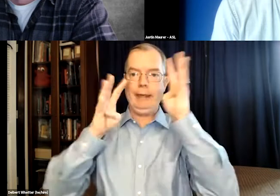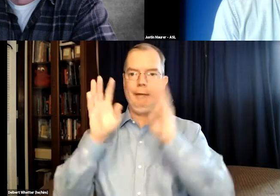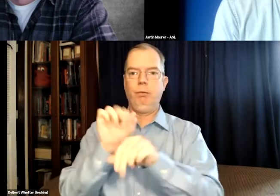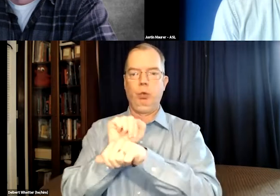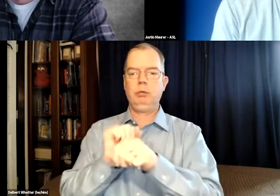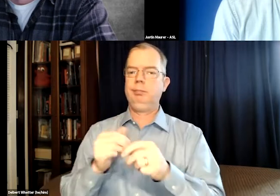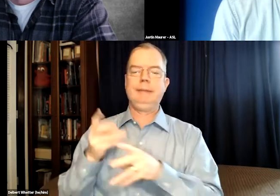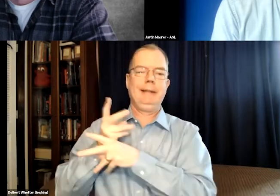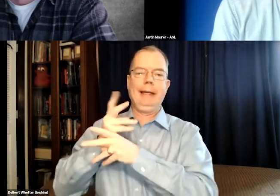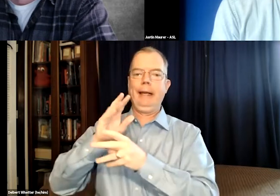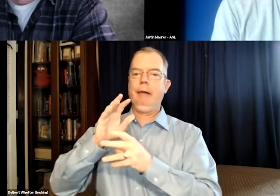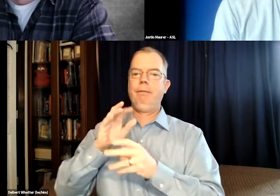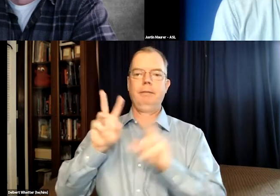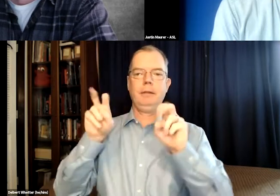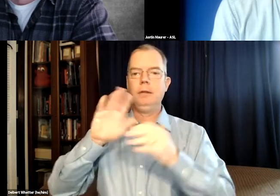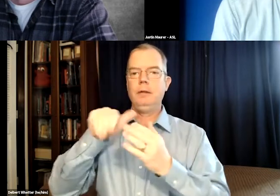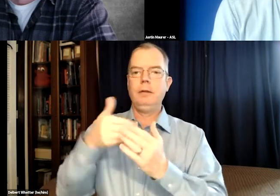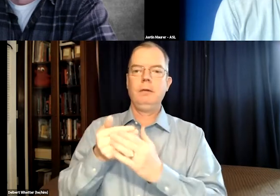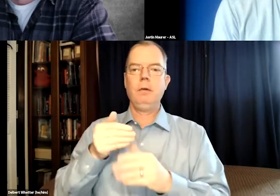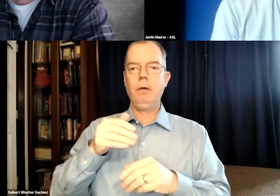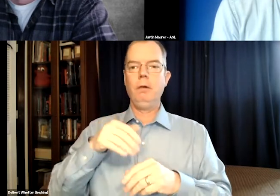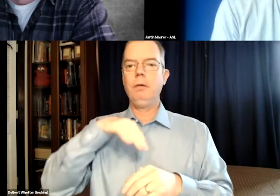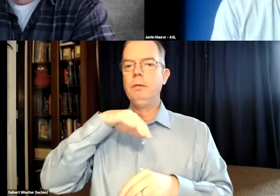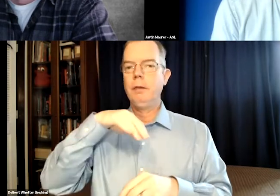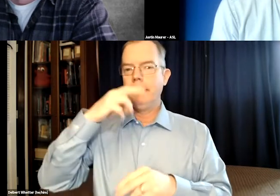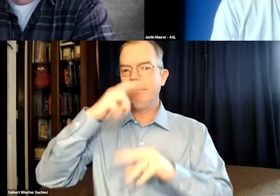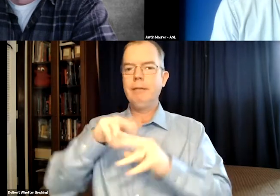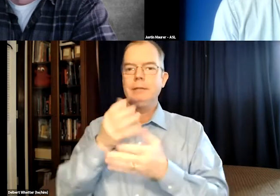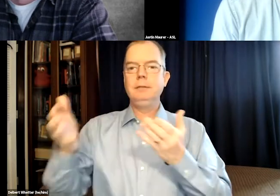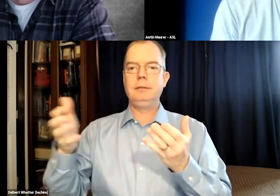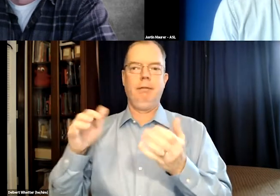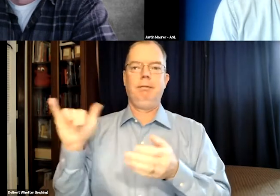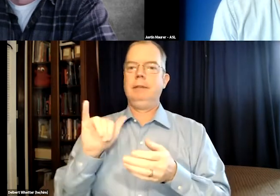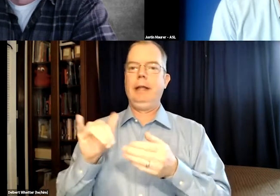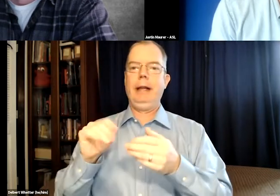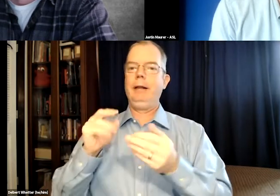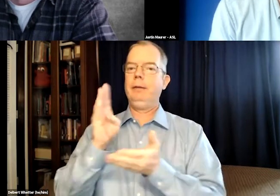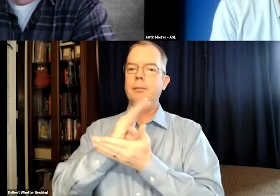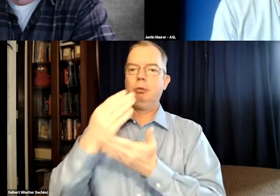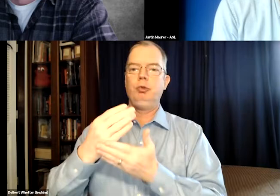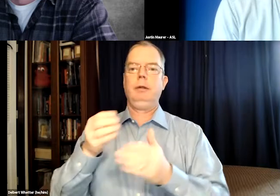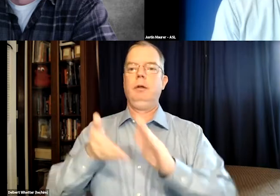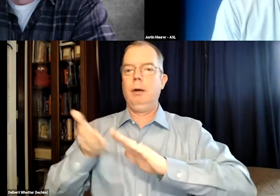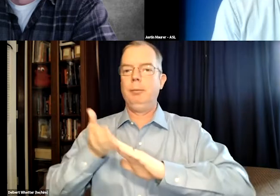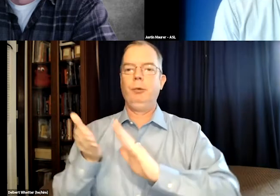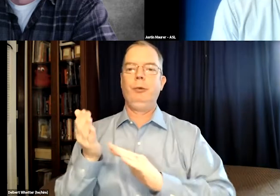other filmmakers and help creatives take special care of all the fun stuff like